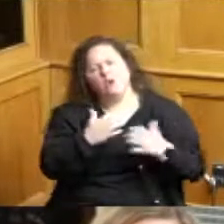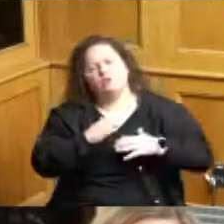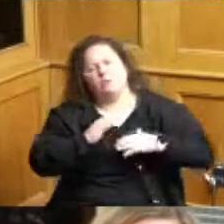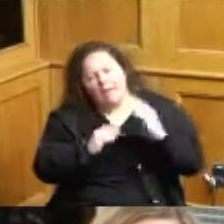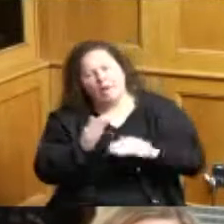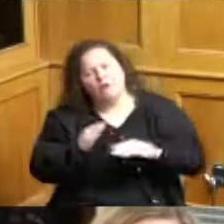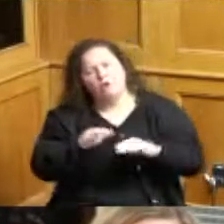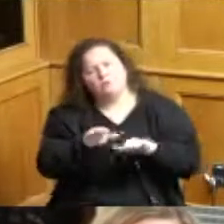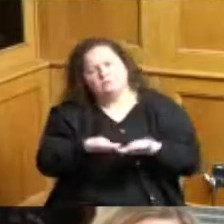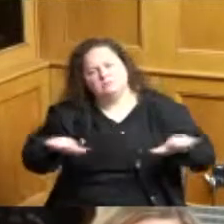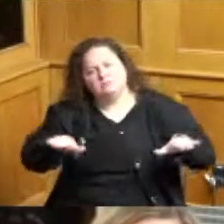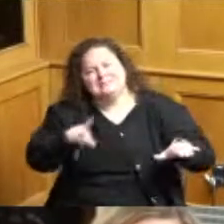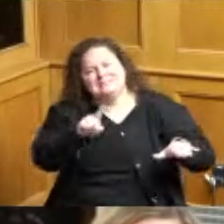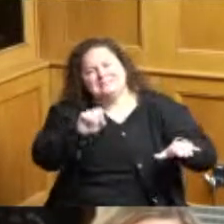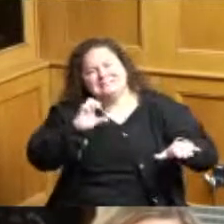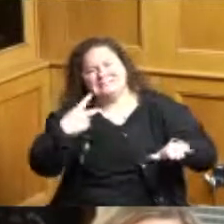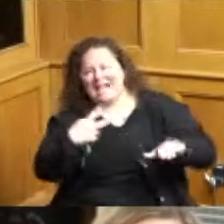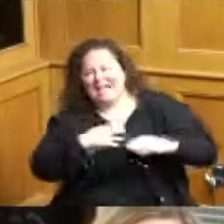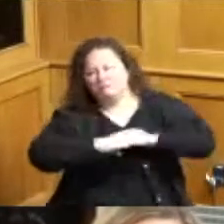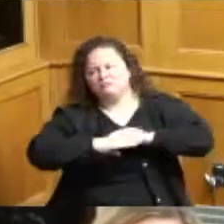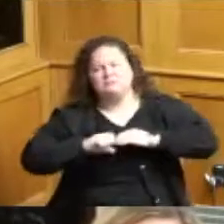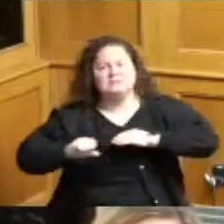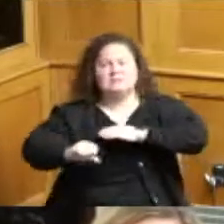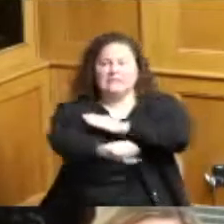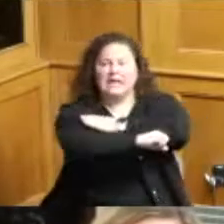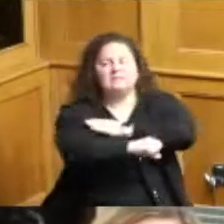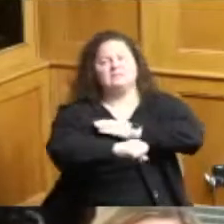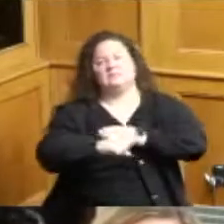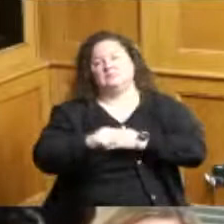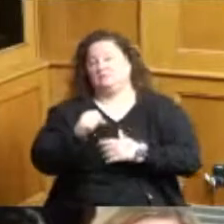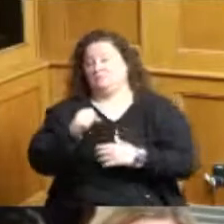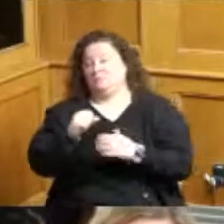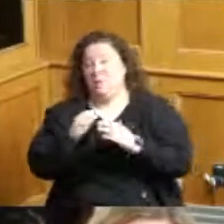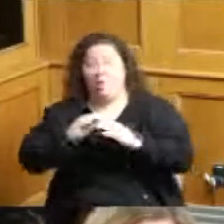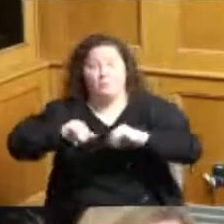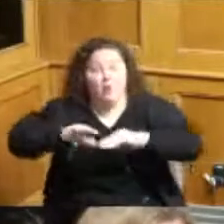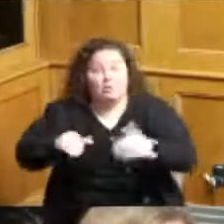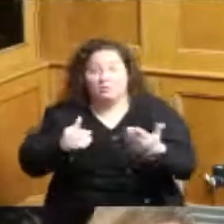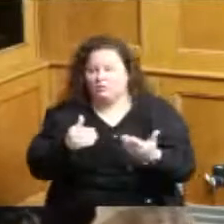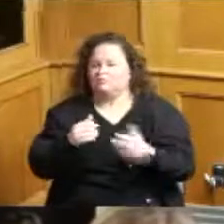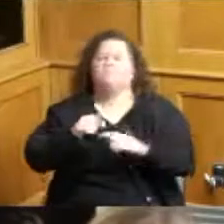basements or they may want to build an above-ground pool all those require permit we want